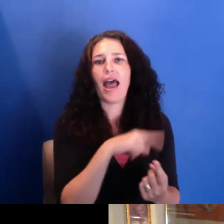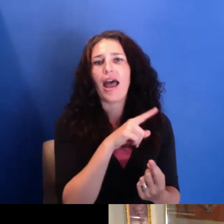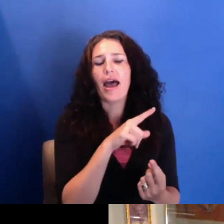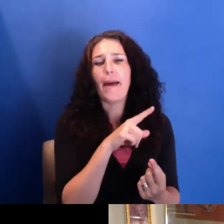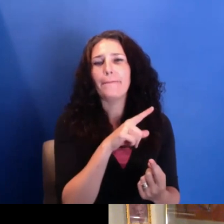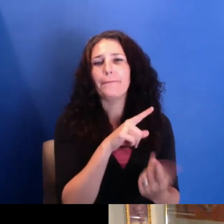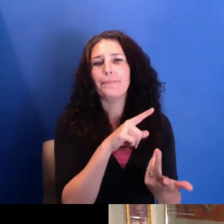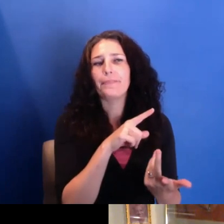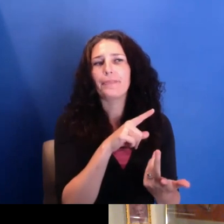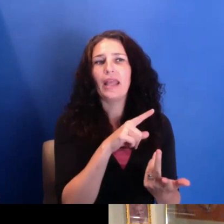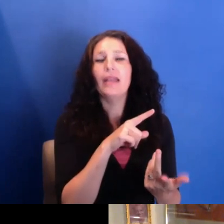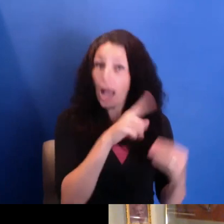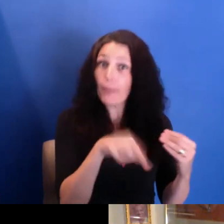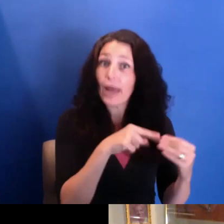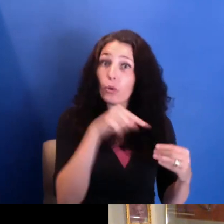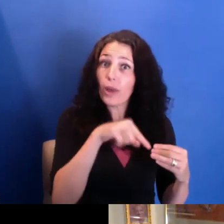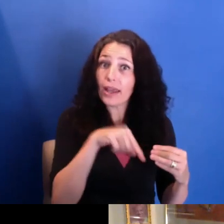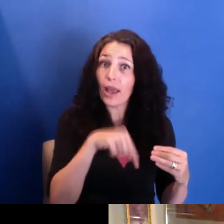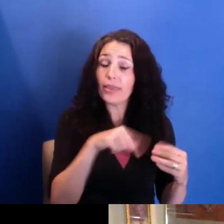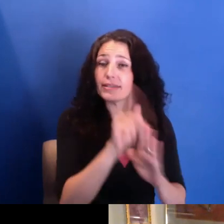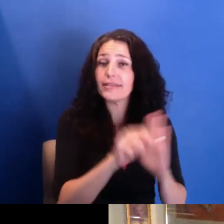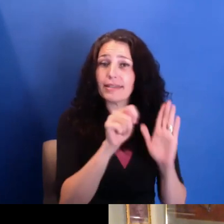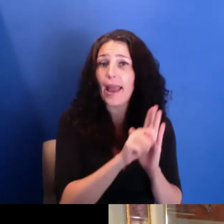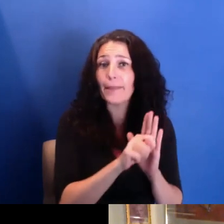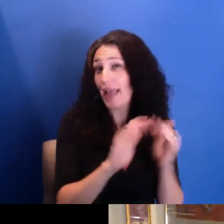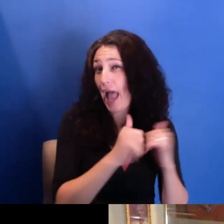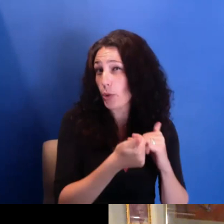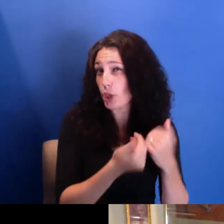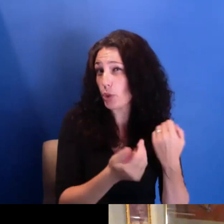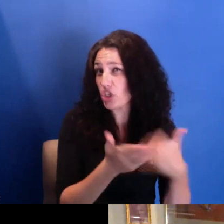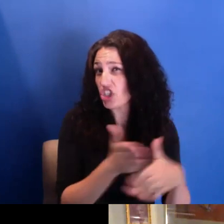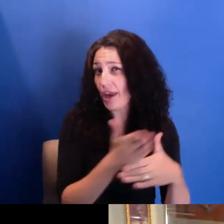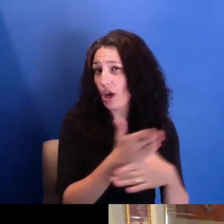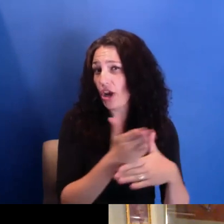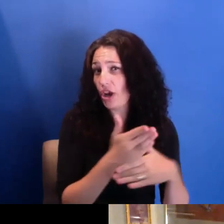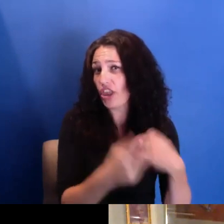How do you make sure the archive is usable? Yeah. No, I mean, that's a huge-- it's a huge issue.